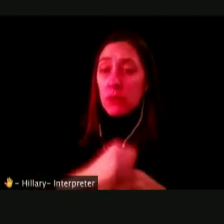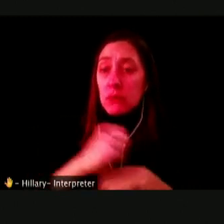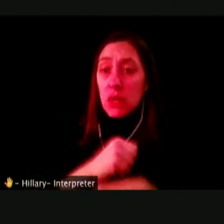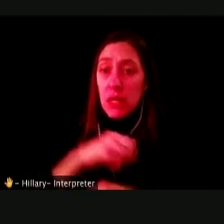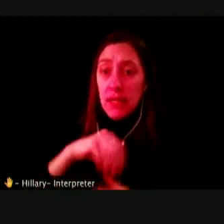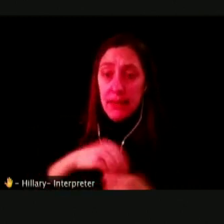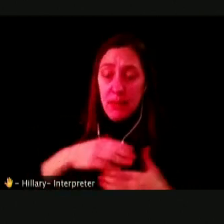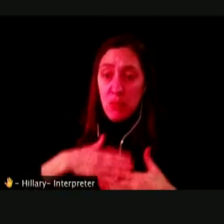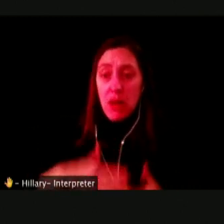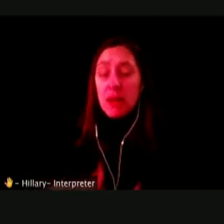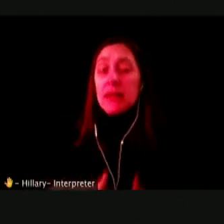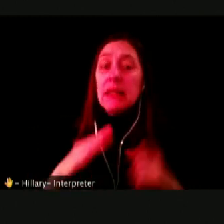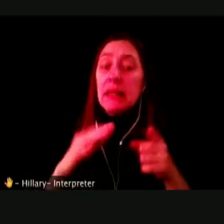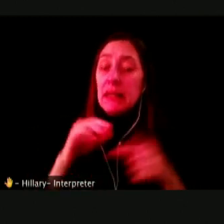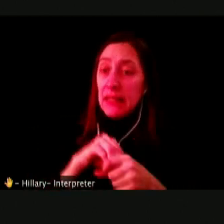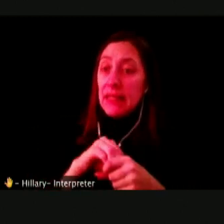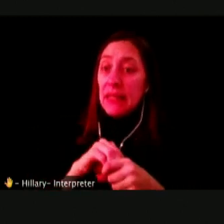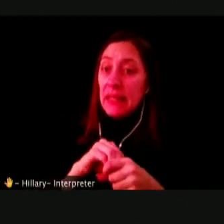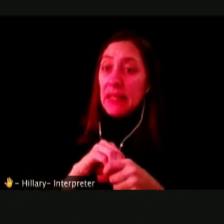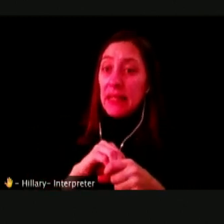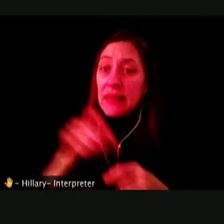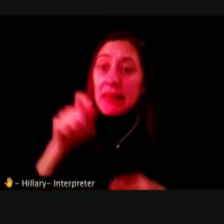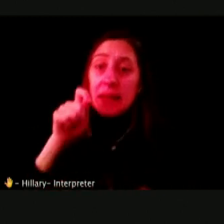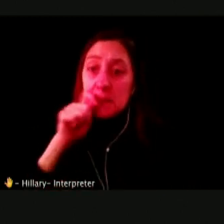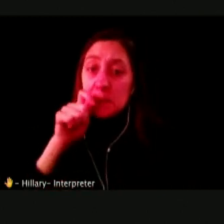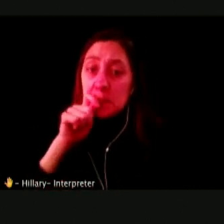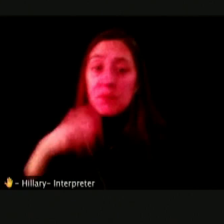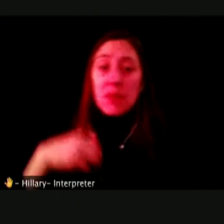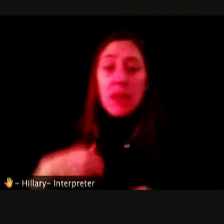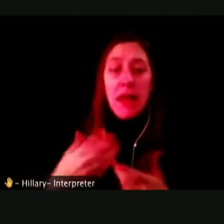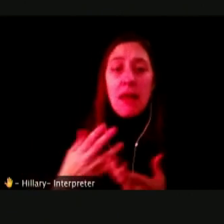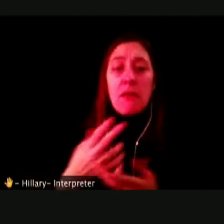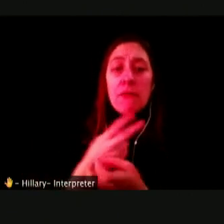THESE COMPOUNDS, IN THE SOLUTIONS.